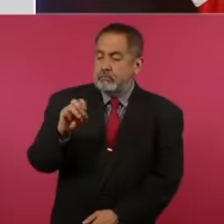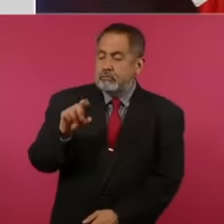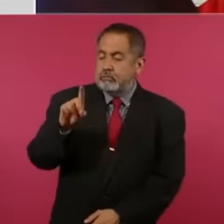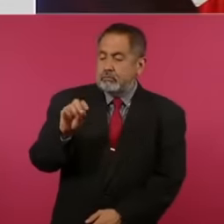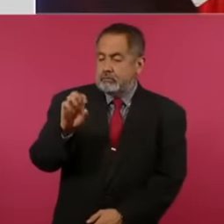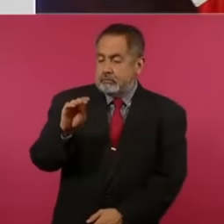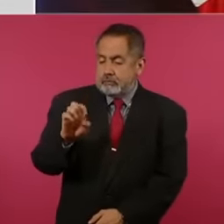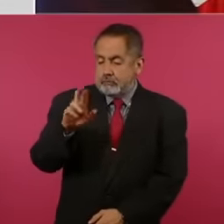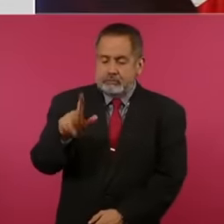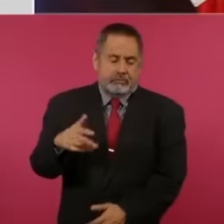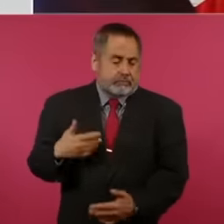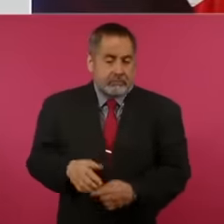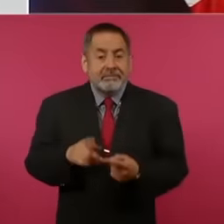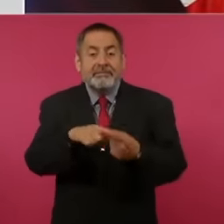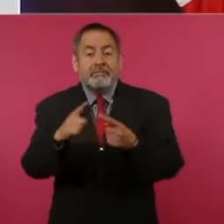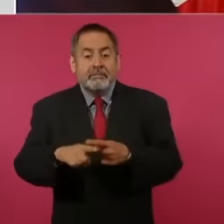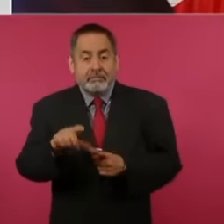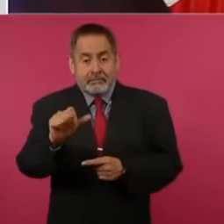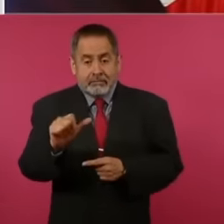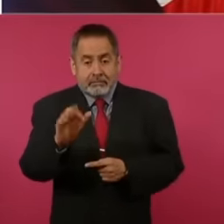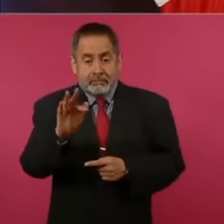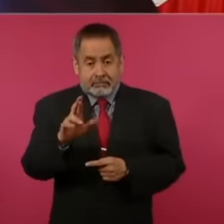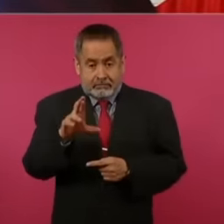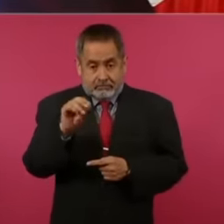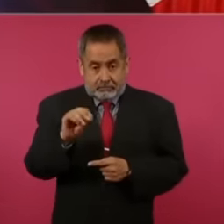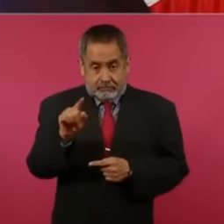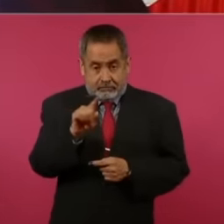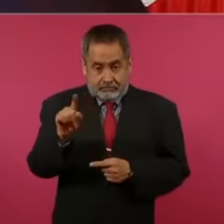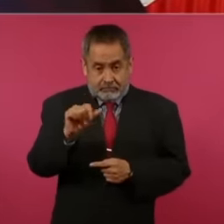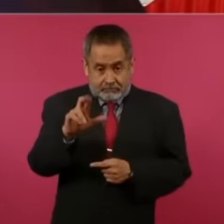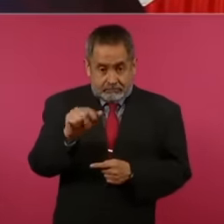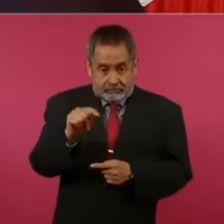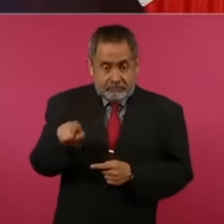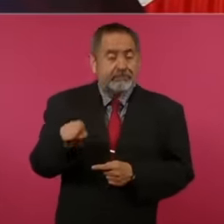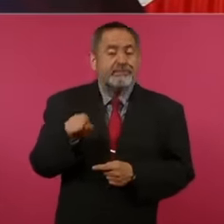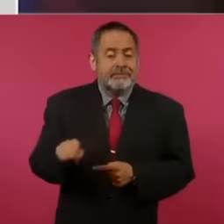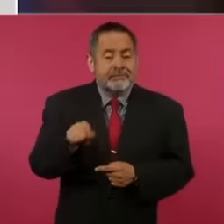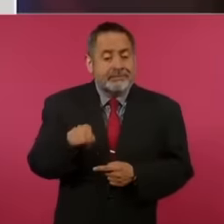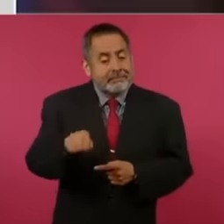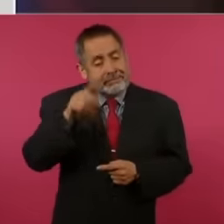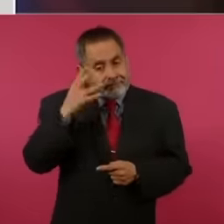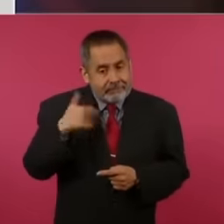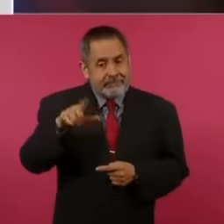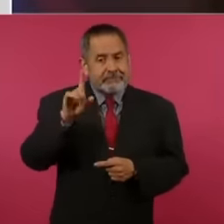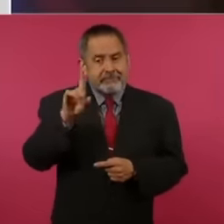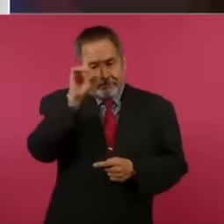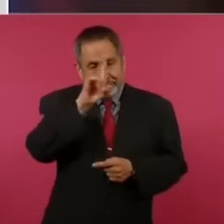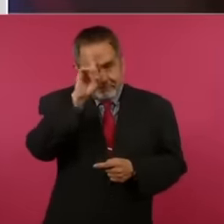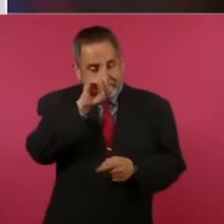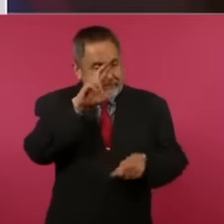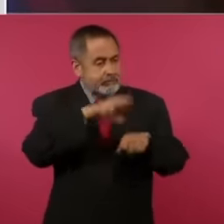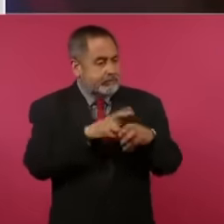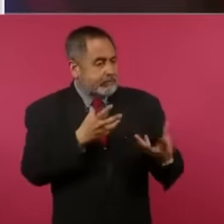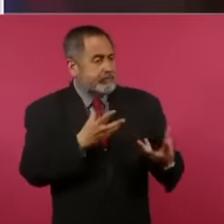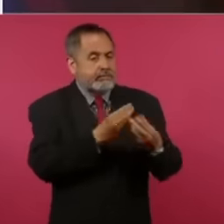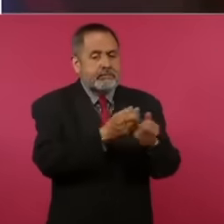this Alfonso sate was the one advisor to teacher Elester